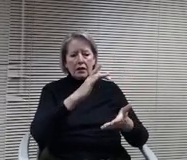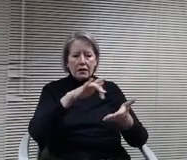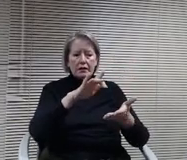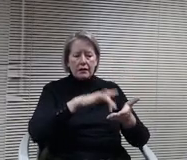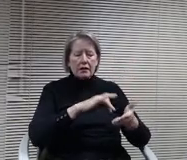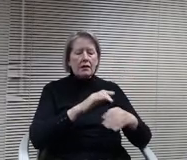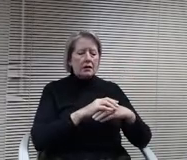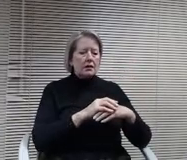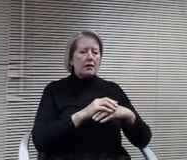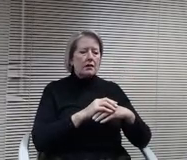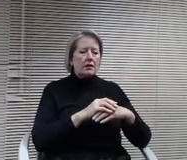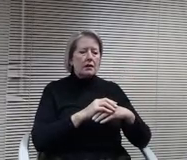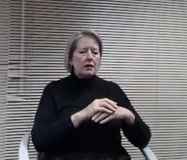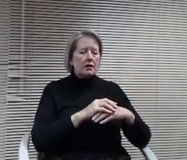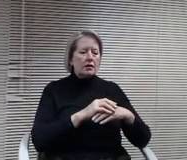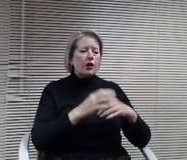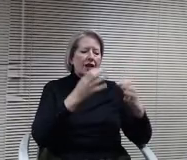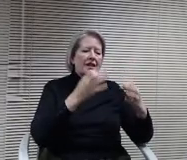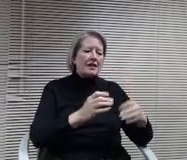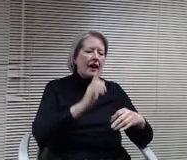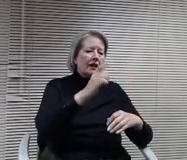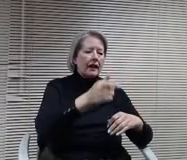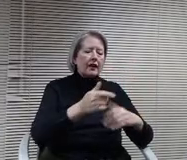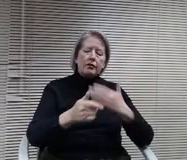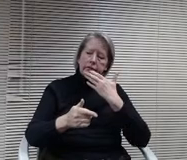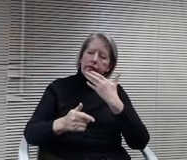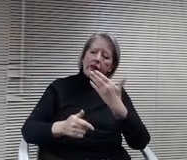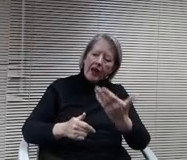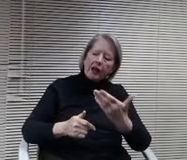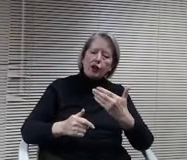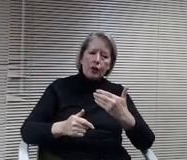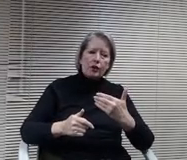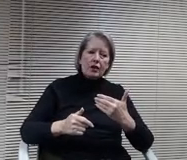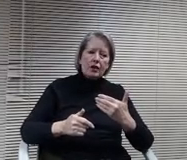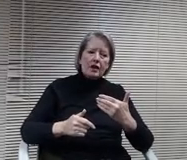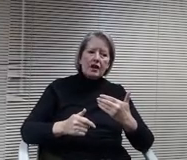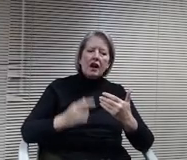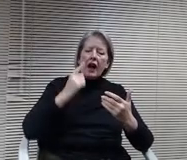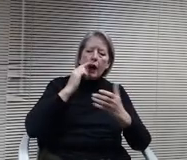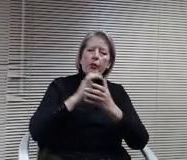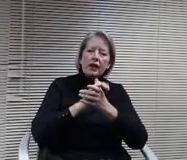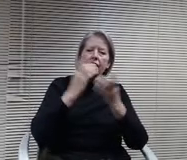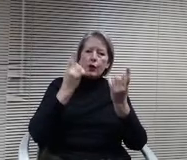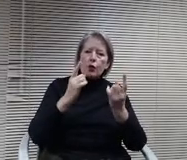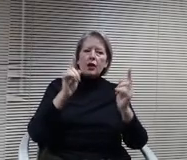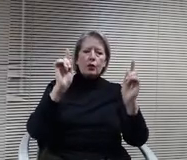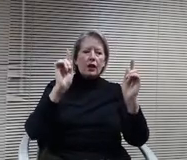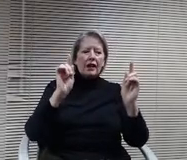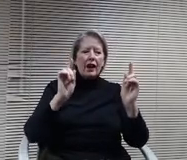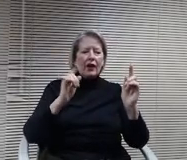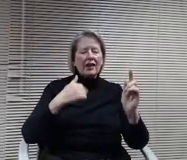perfect. Thank you. I have full faith it'll workout too. I'm just a risk manager at Heart, so I'd ask the question.